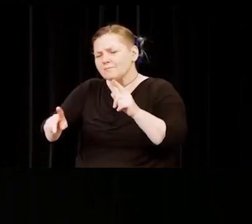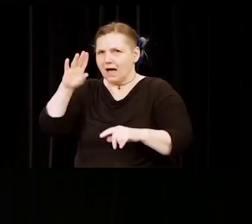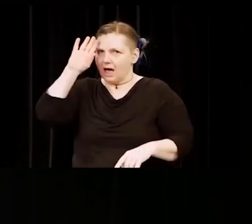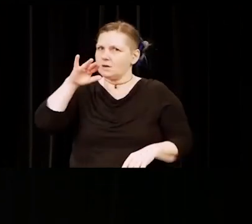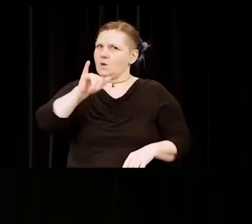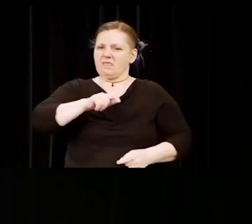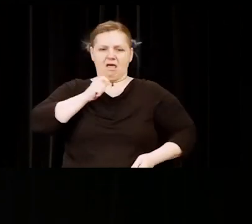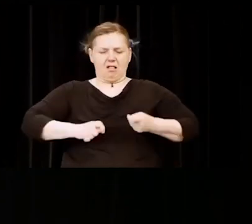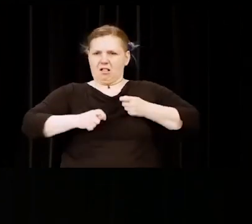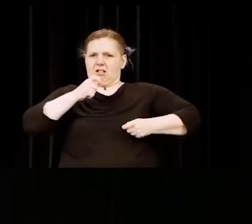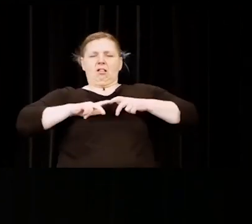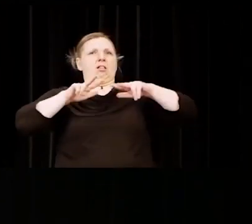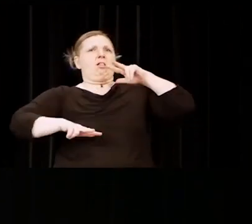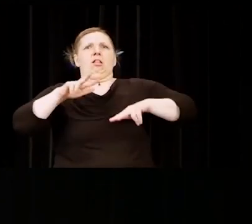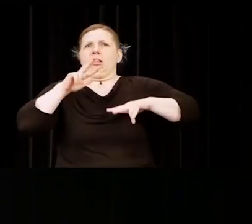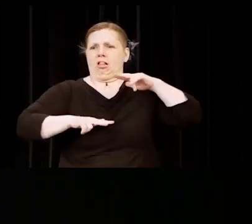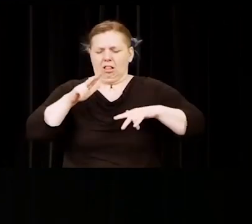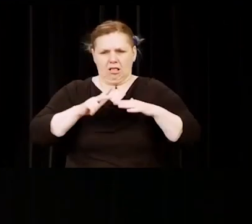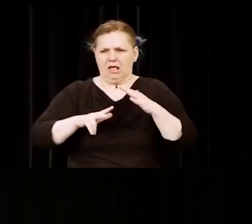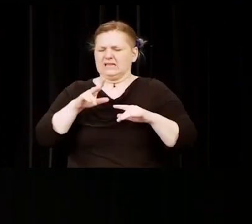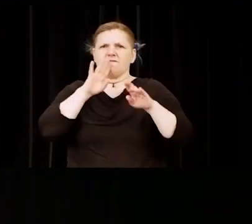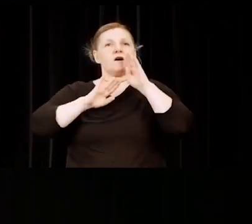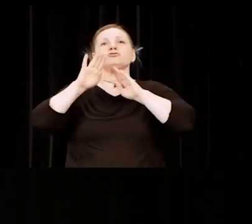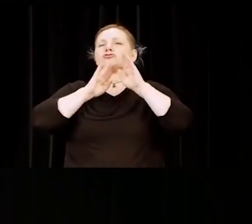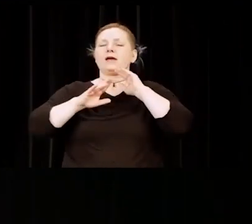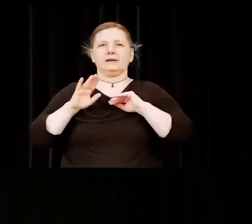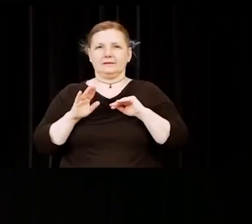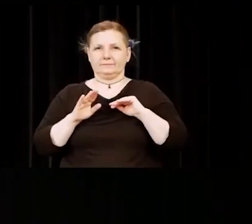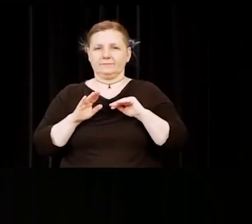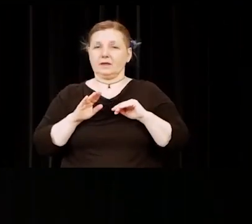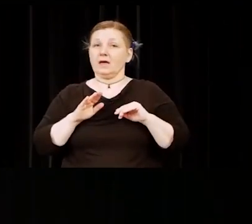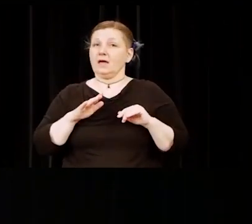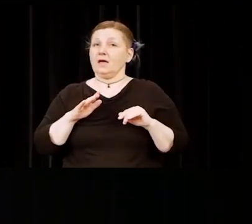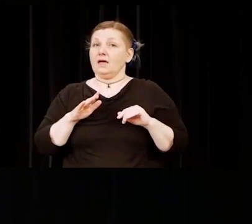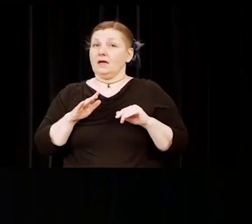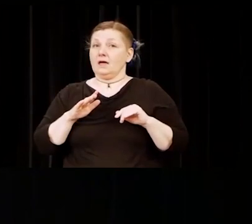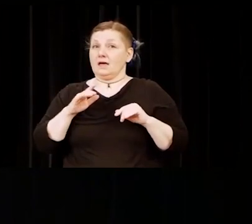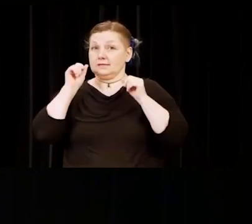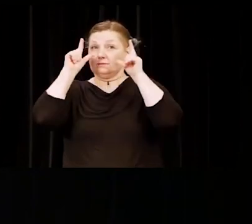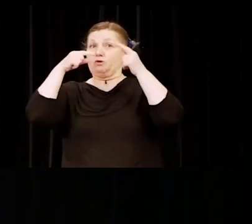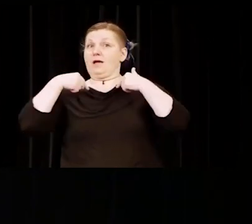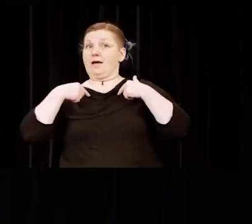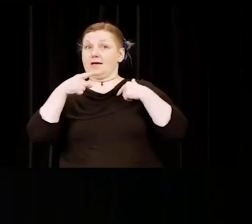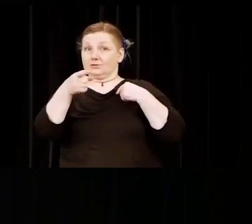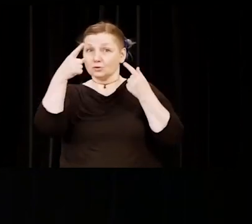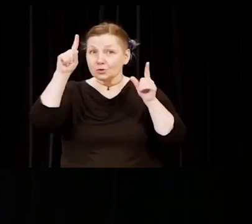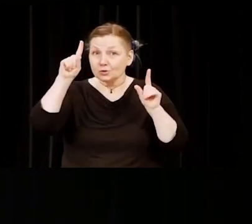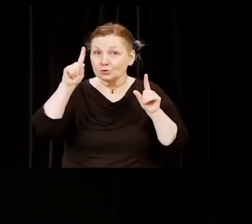While I'm gratified at how well you handled the challenge, I'm not surprised. You are part of an